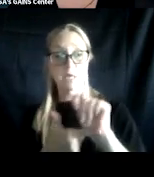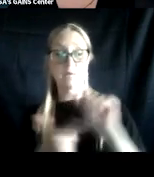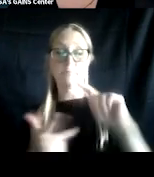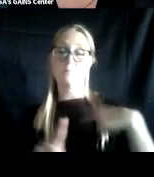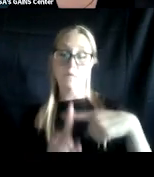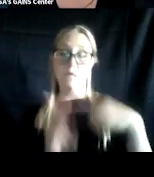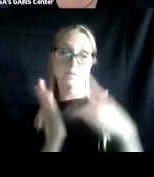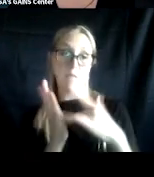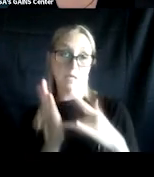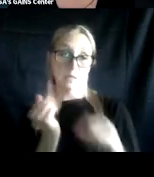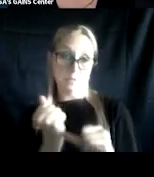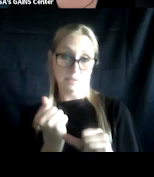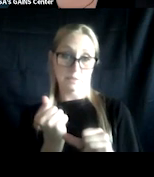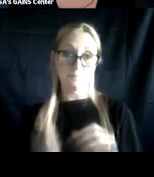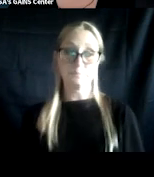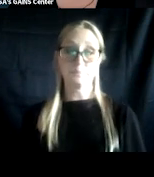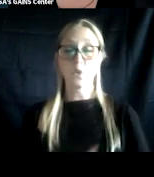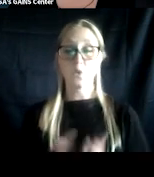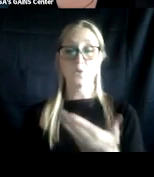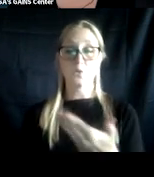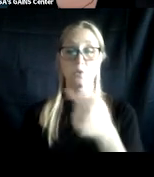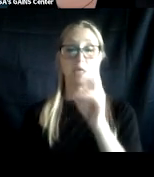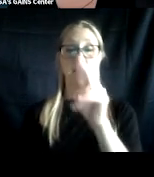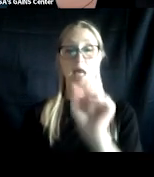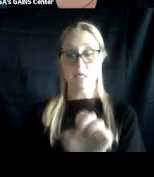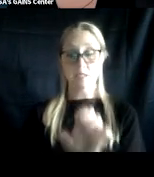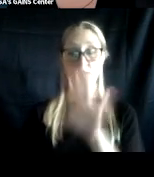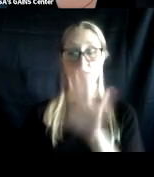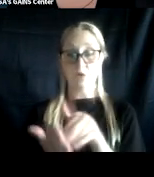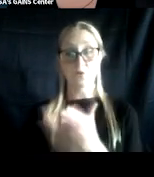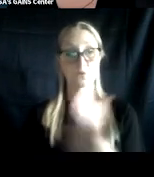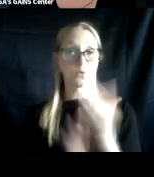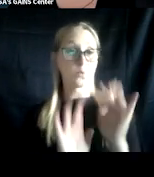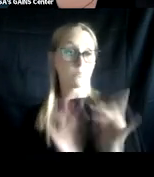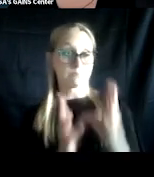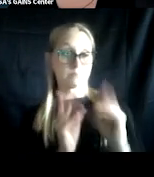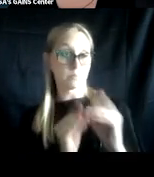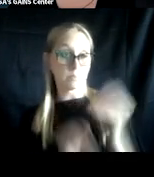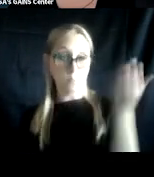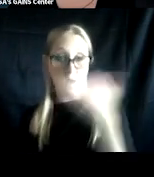through SAMHSA's GAINS Center, through webinars like this and through other resources.